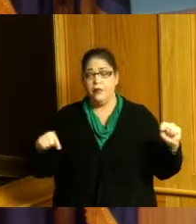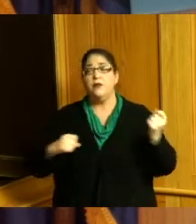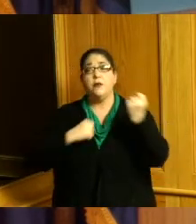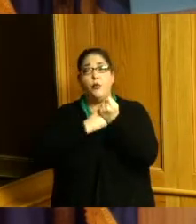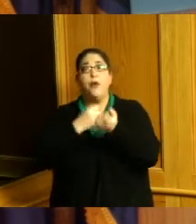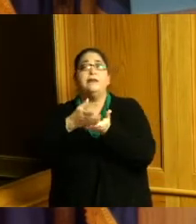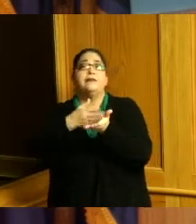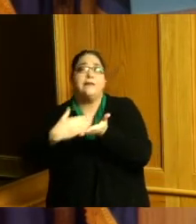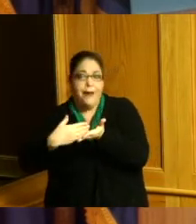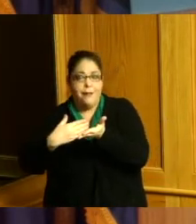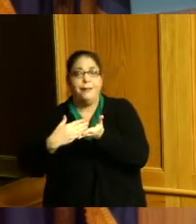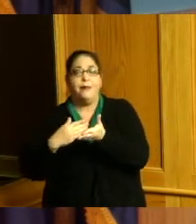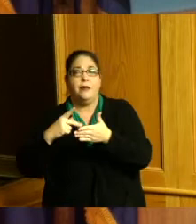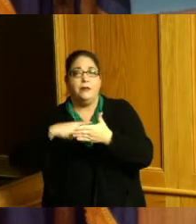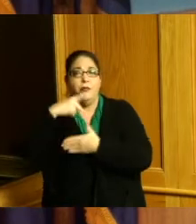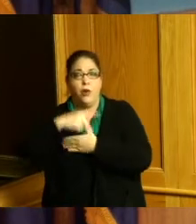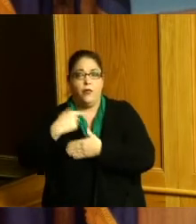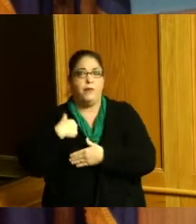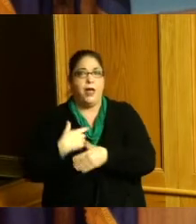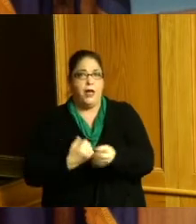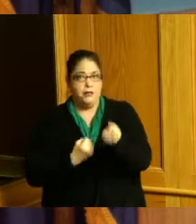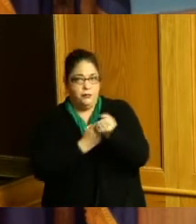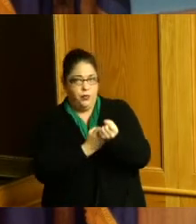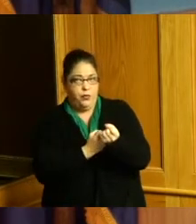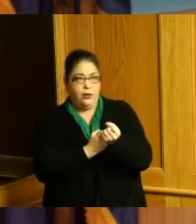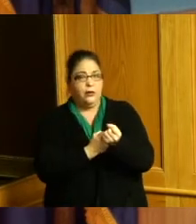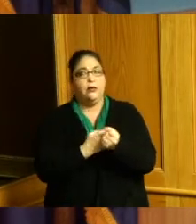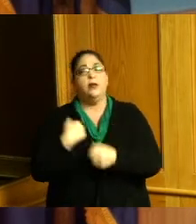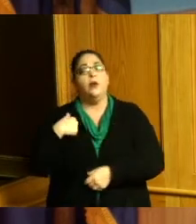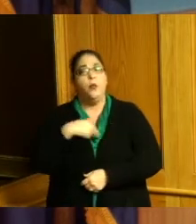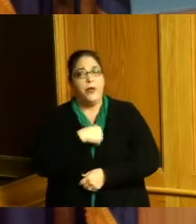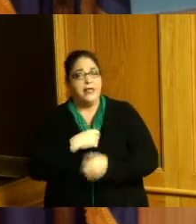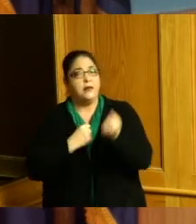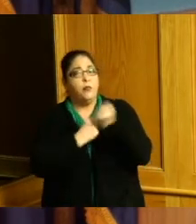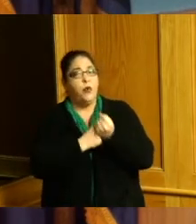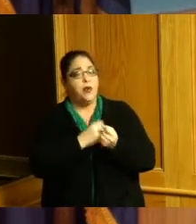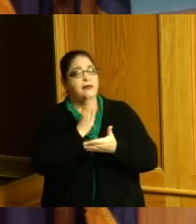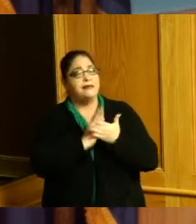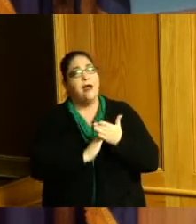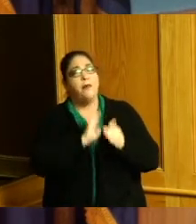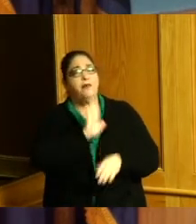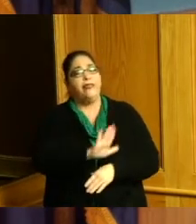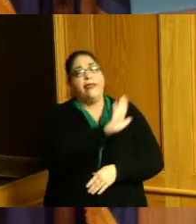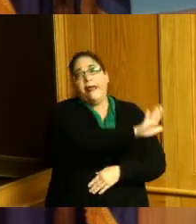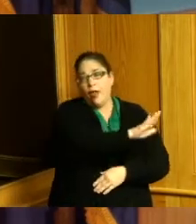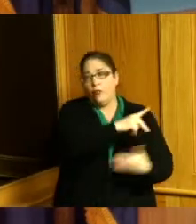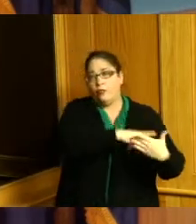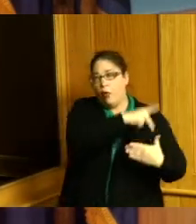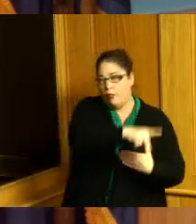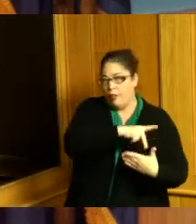presented and we supported some initiatives that my colleagues presented if sometimes it wasn't